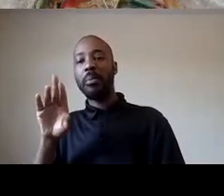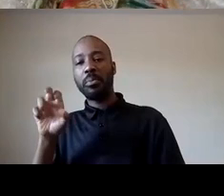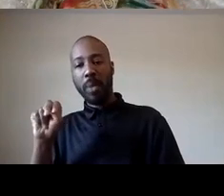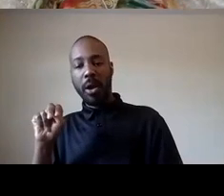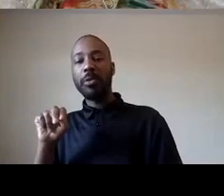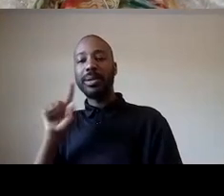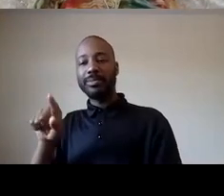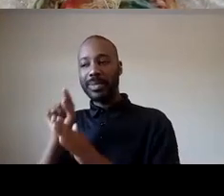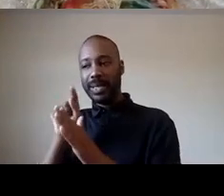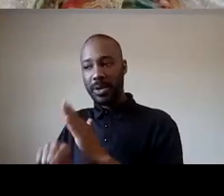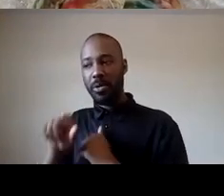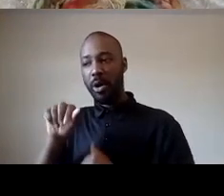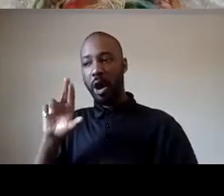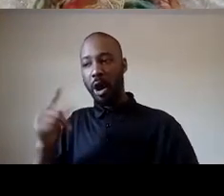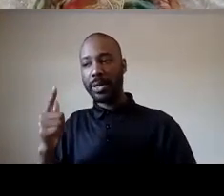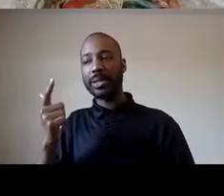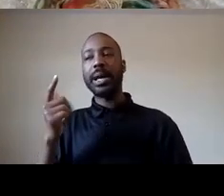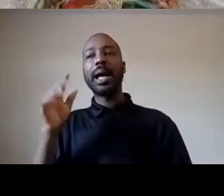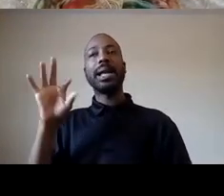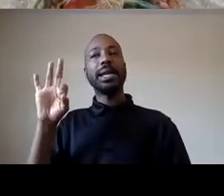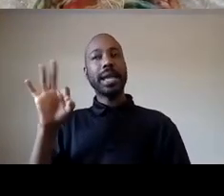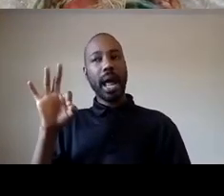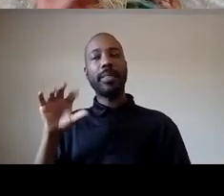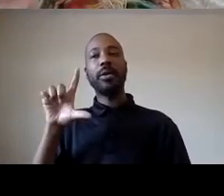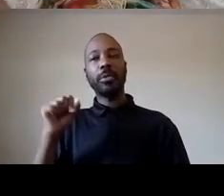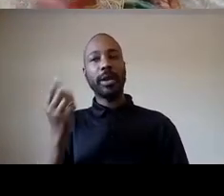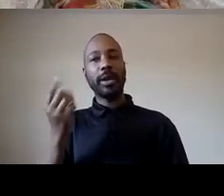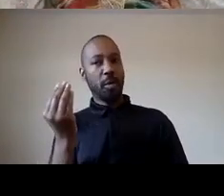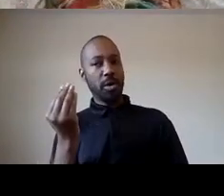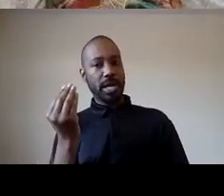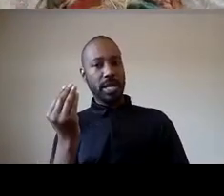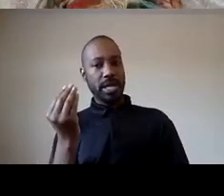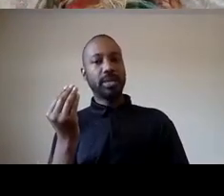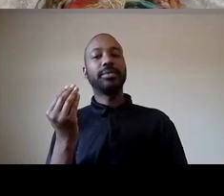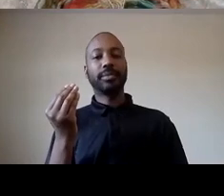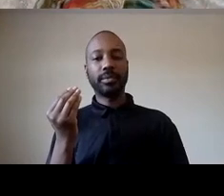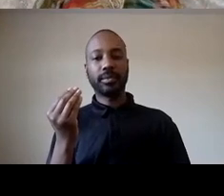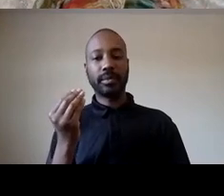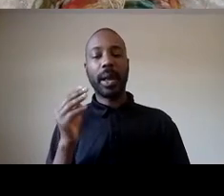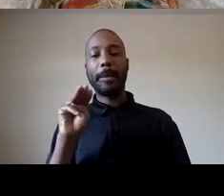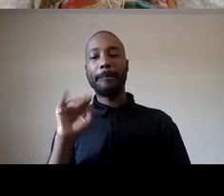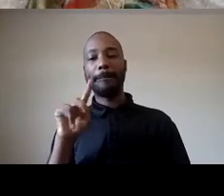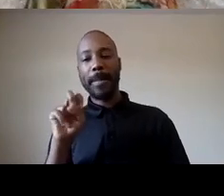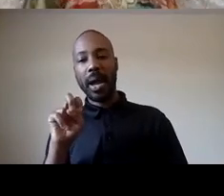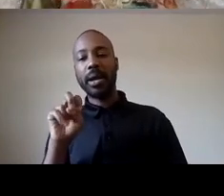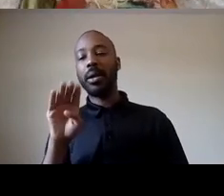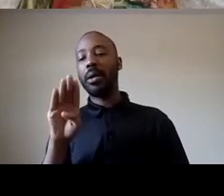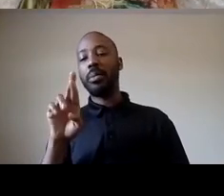august 9 2014 and um mike brown in ferguson was killed